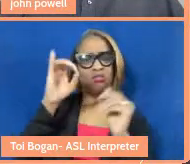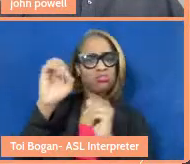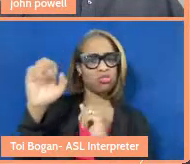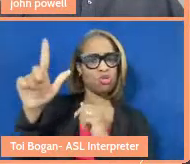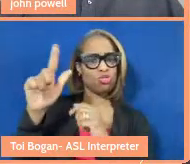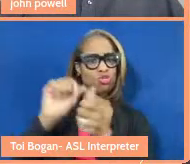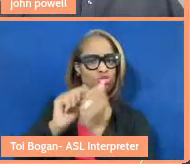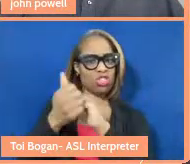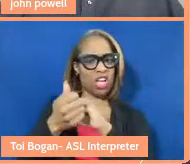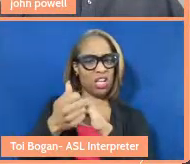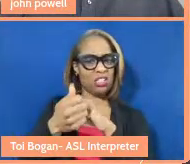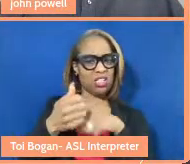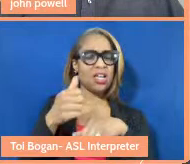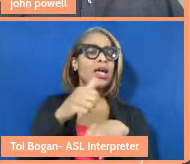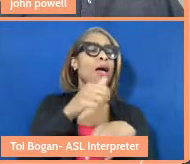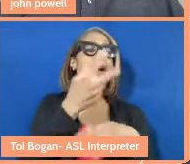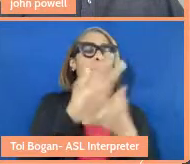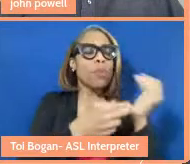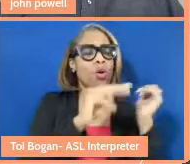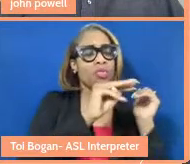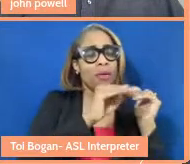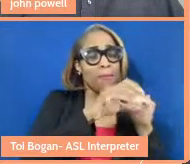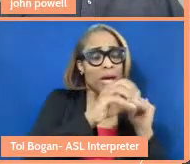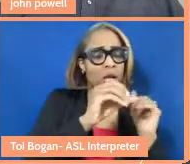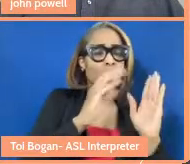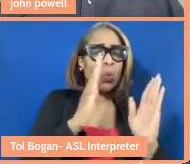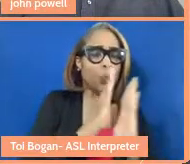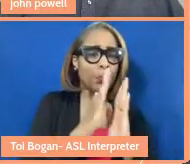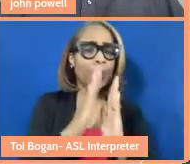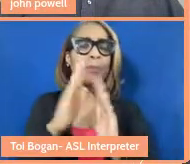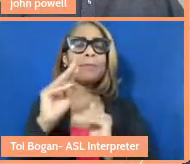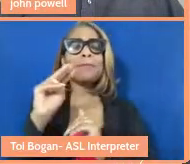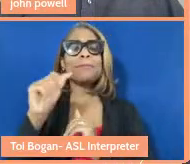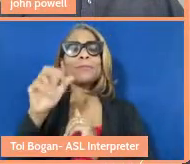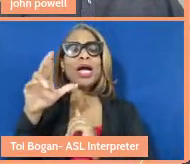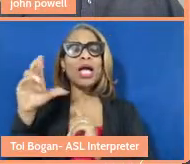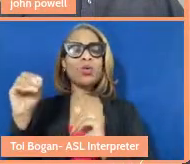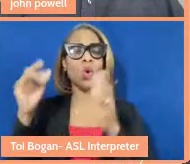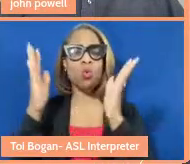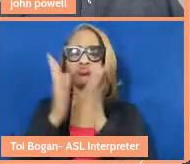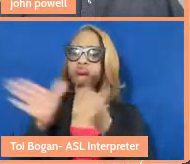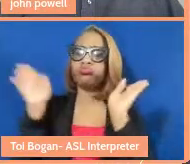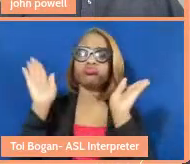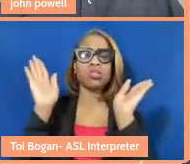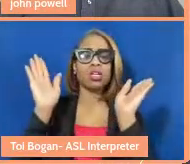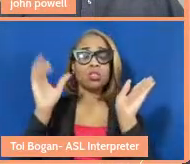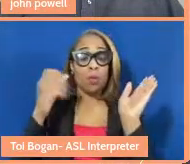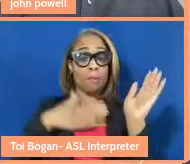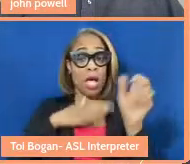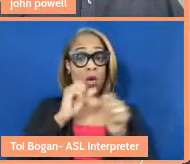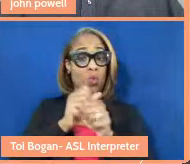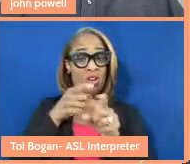It's both the micro and the macro. The work that I do is all concerned with being with people